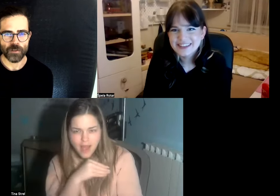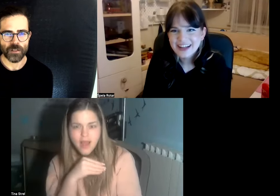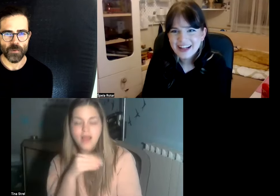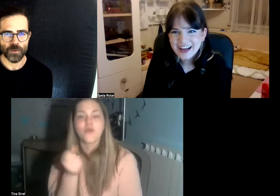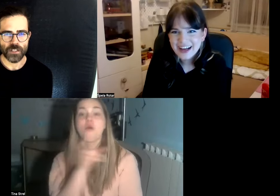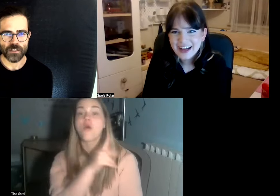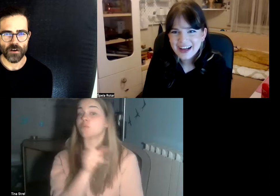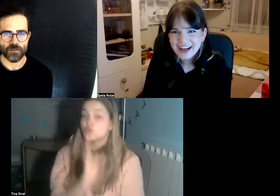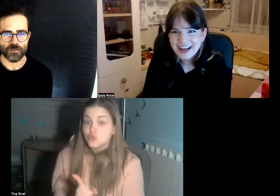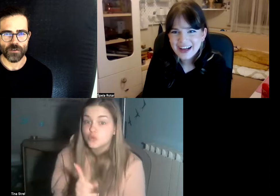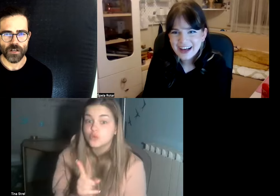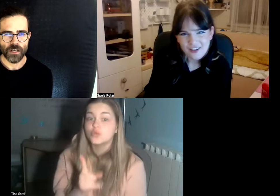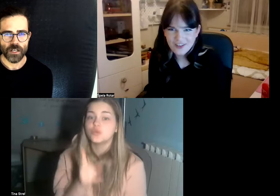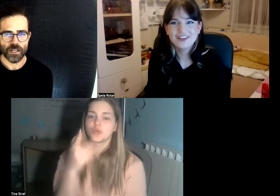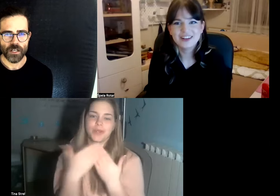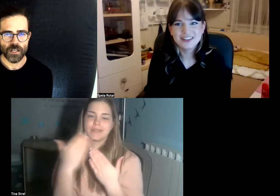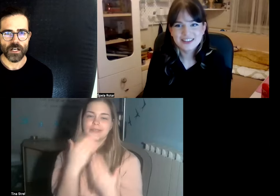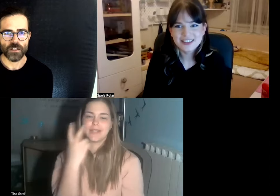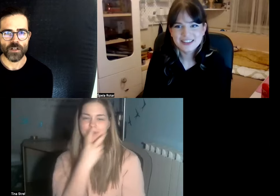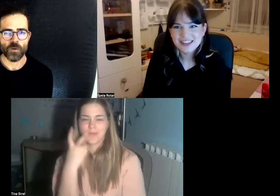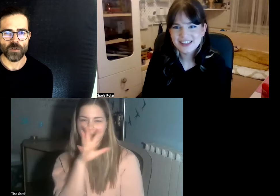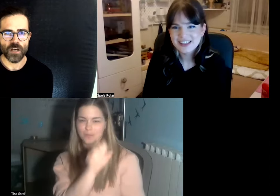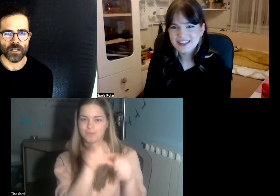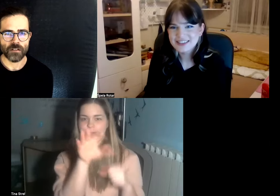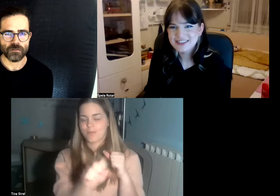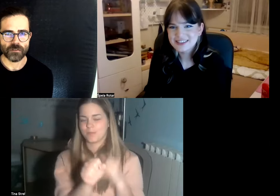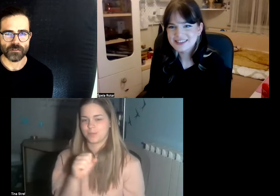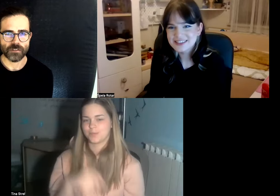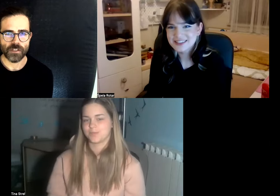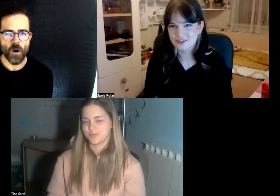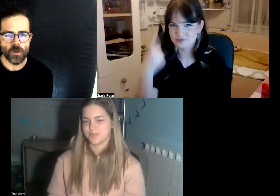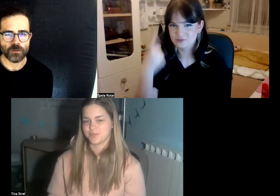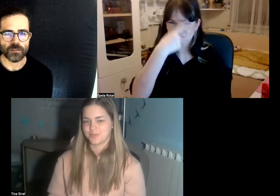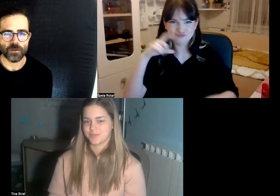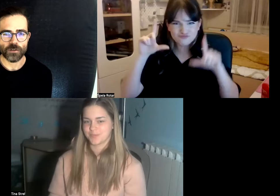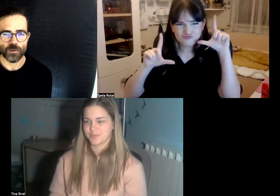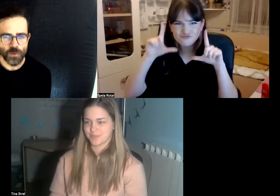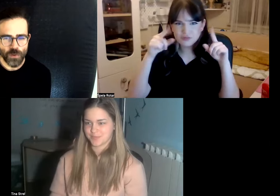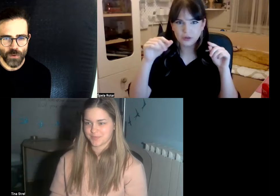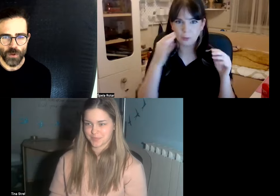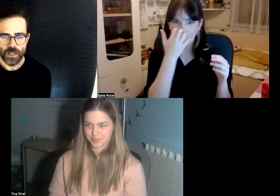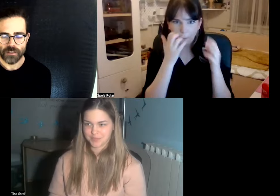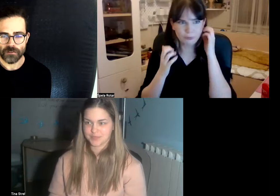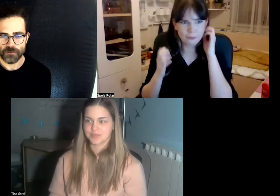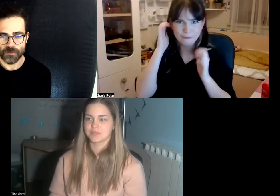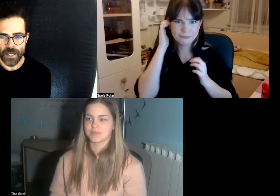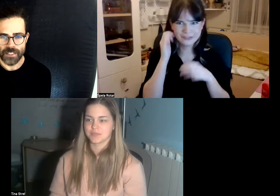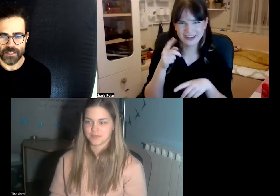about the importance of you know when you sign cold or true the face